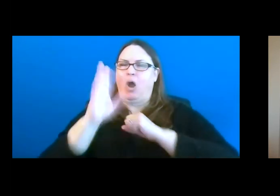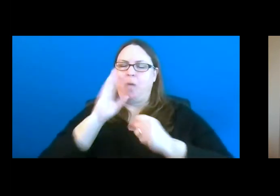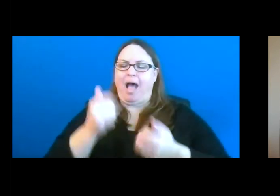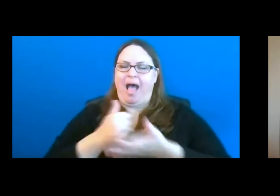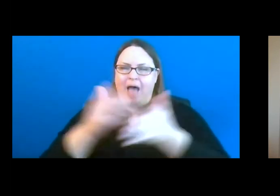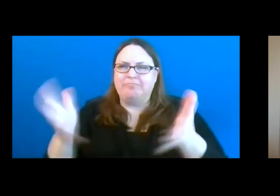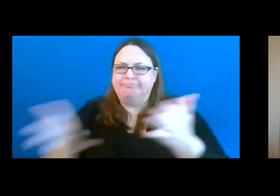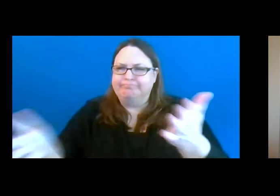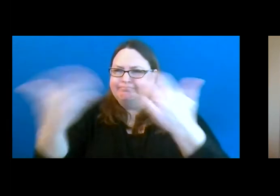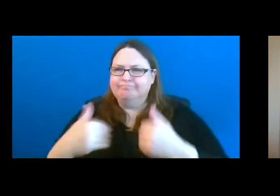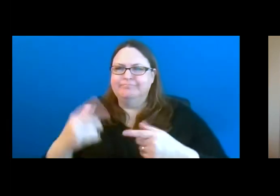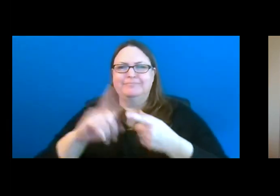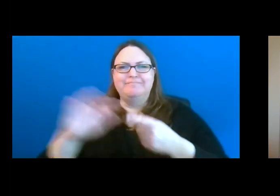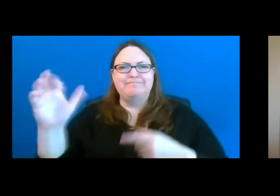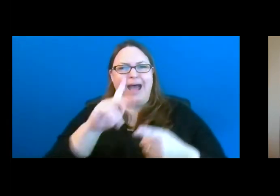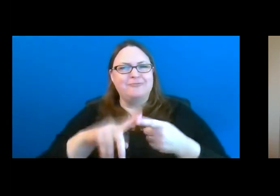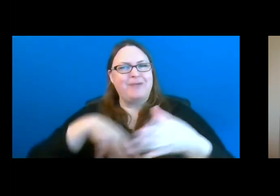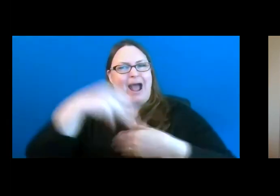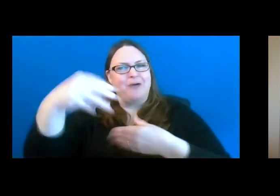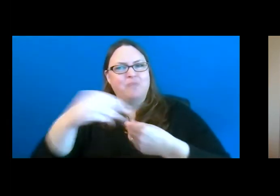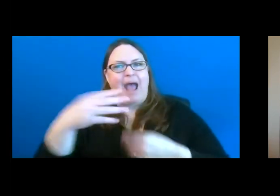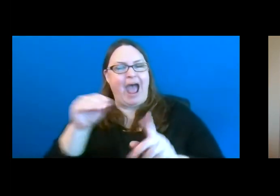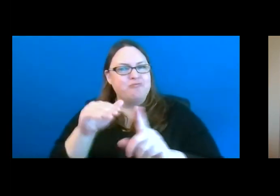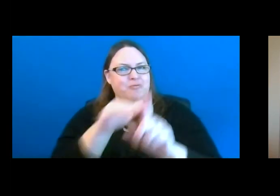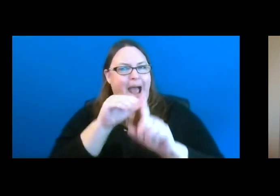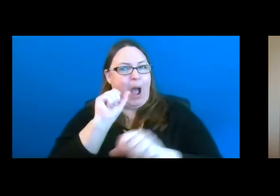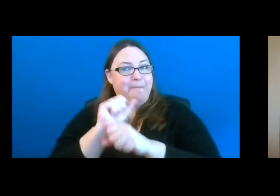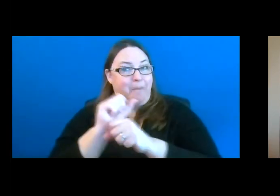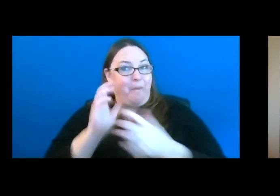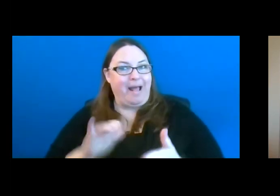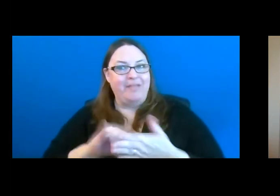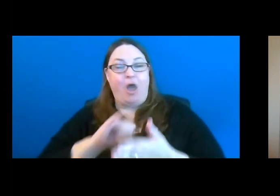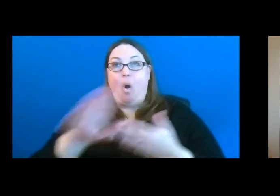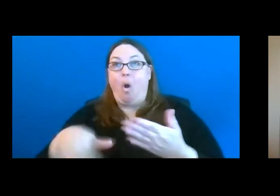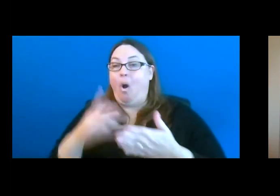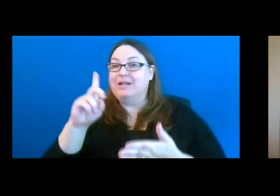It will also serve as a reminder to employees that not all disabilities are visible, and